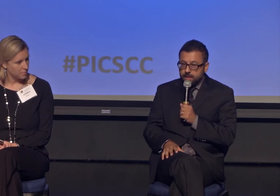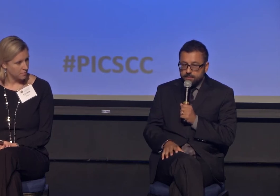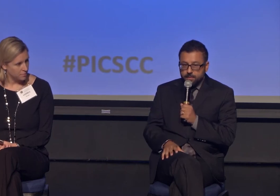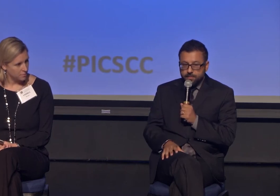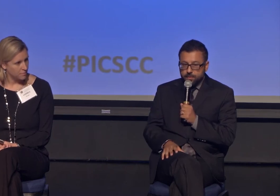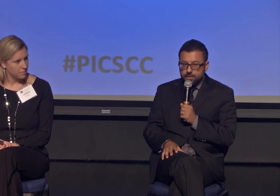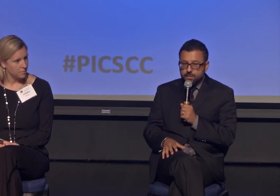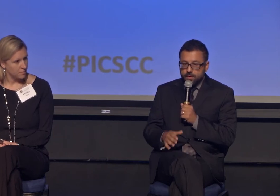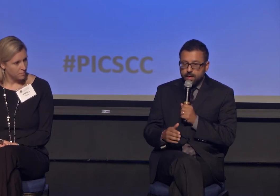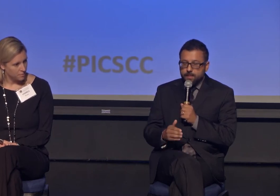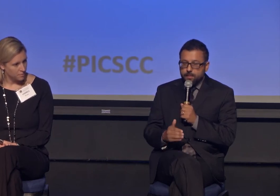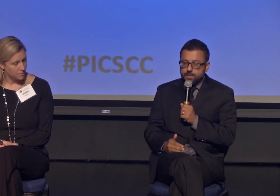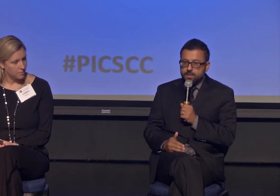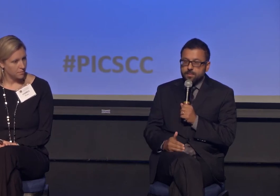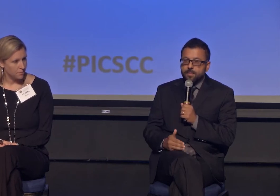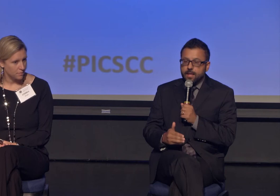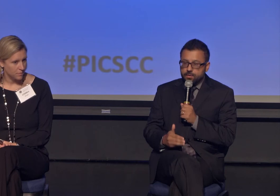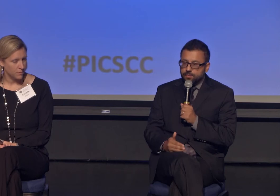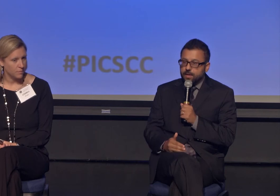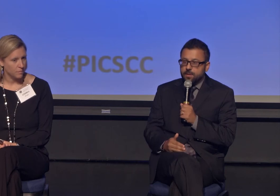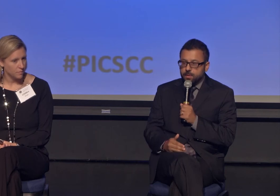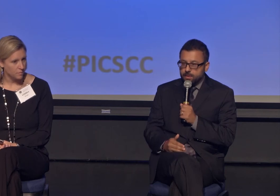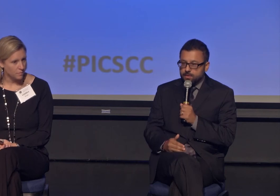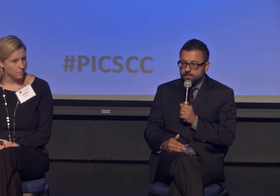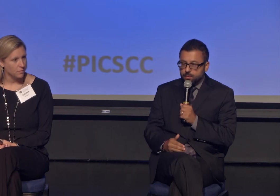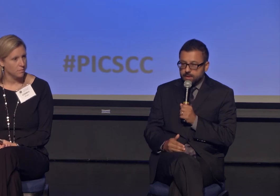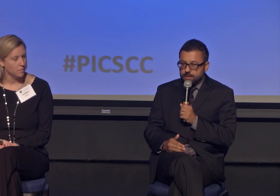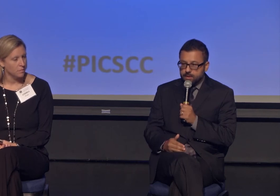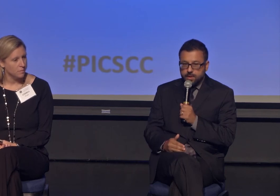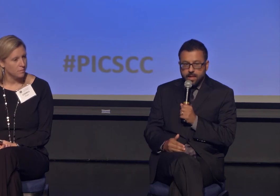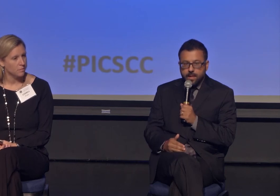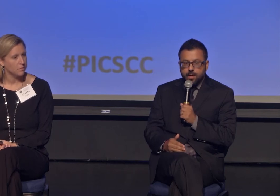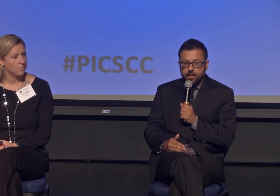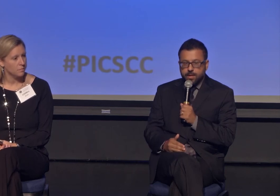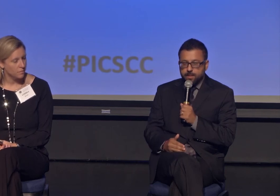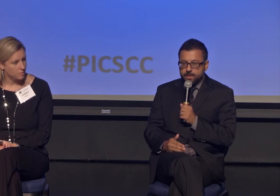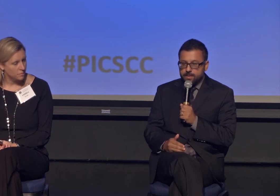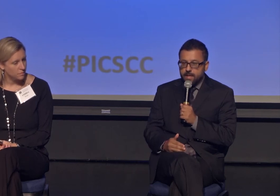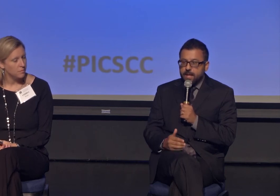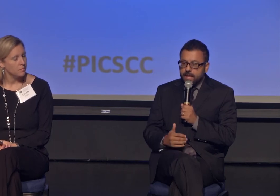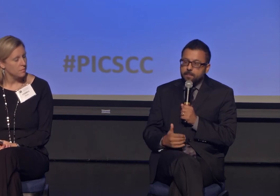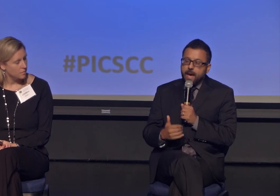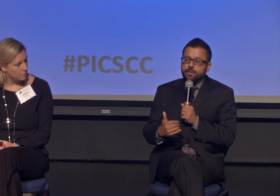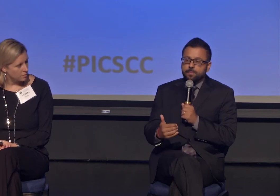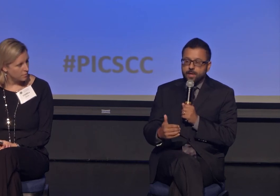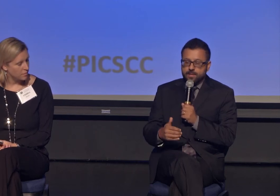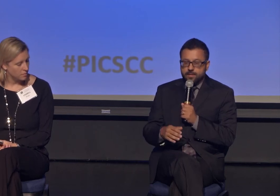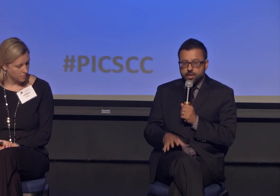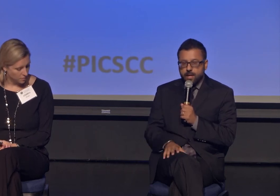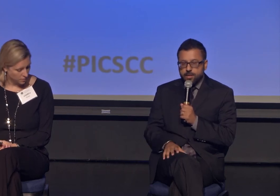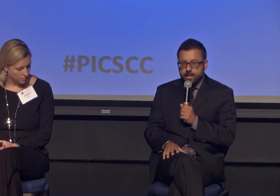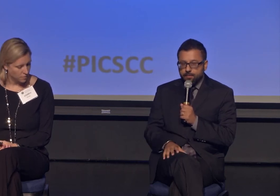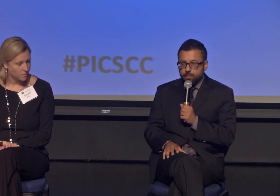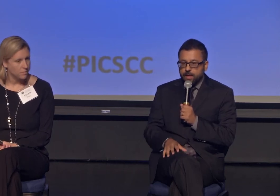I believe they're the first Muslim interfaith community service organization on any college campus. It came out of the President's challenge.